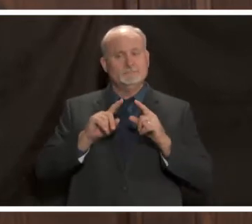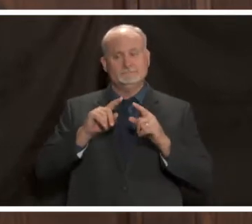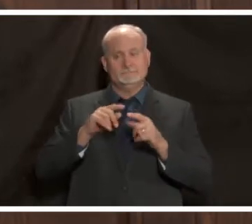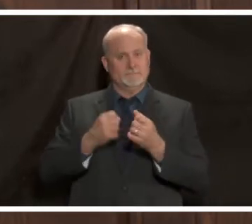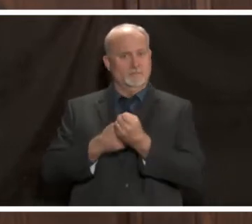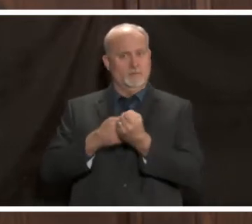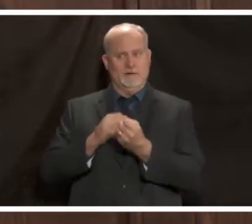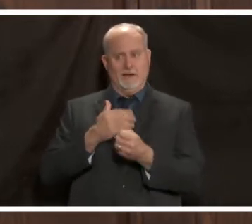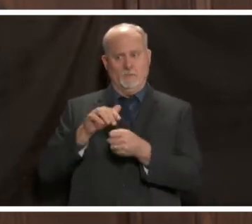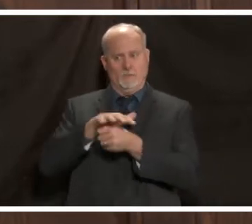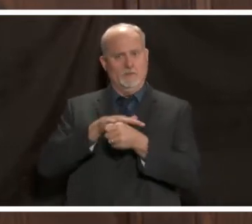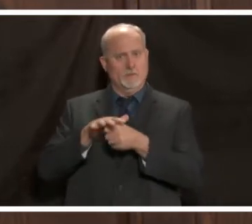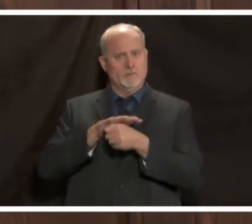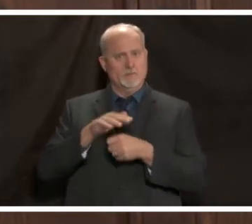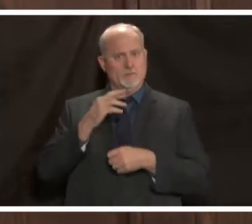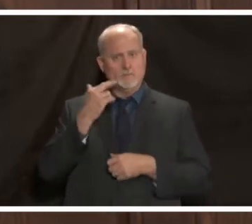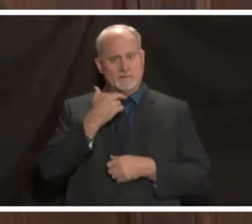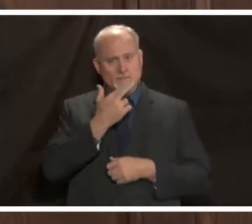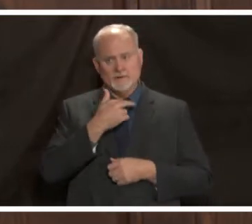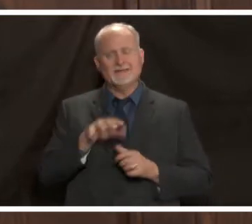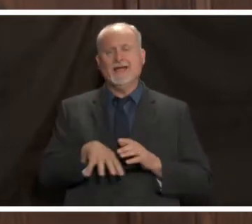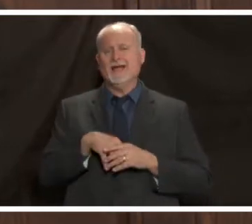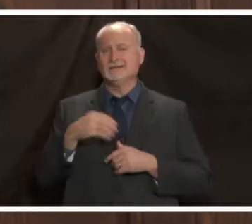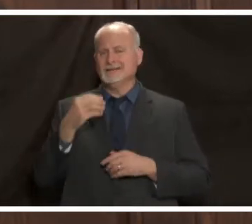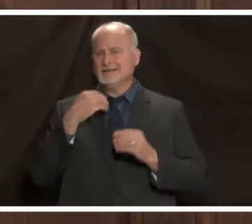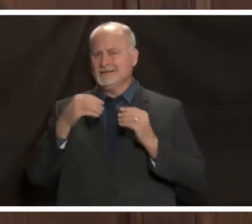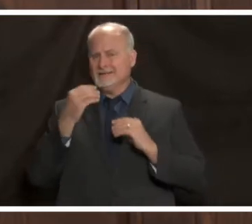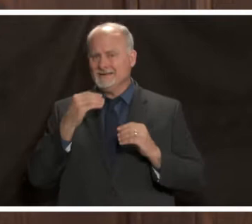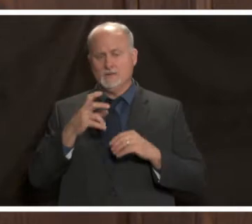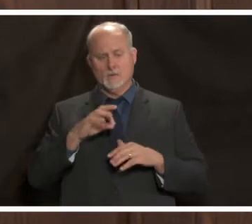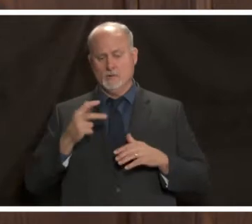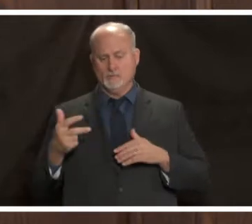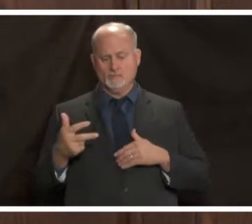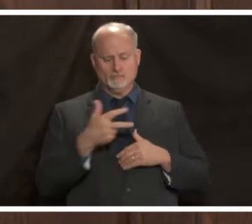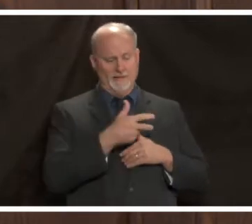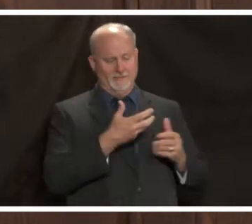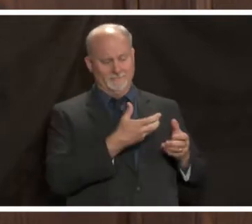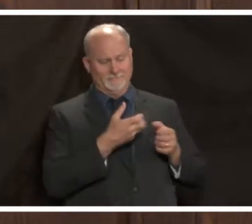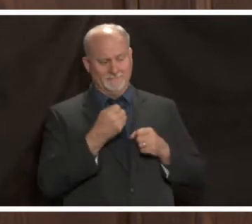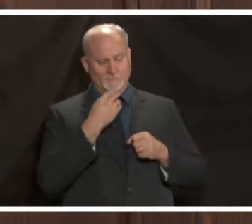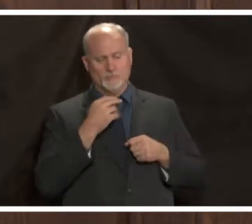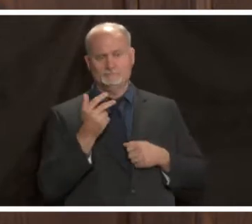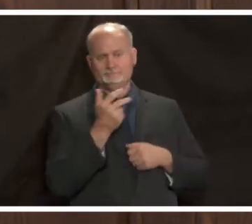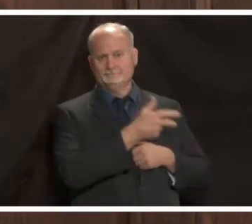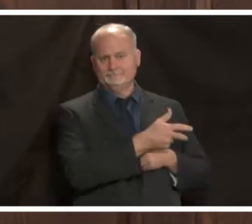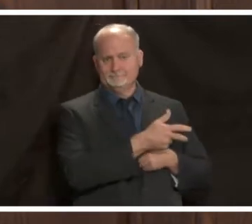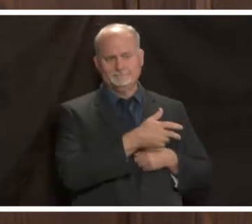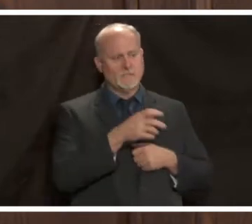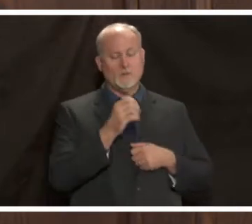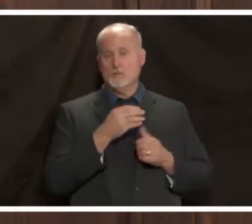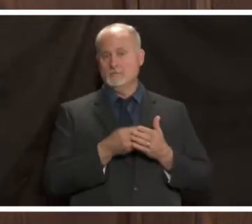through outdoor dining curbside pickup even purchasing gift cards for the future